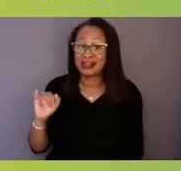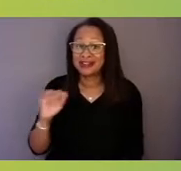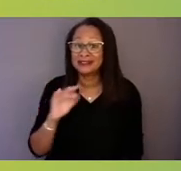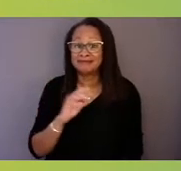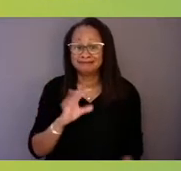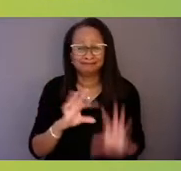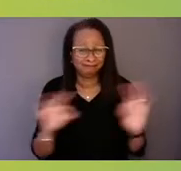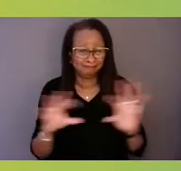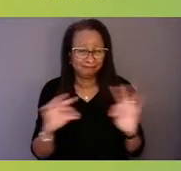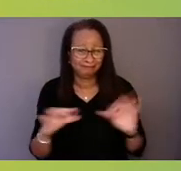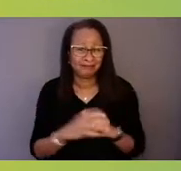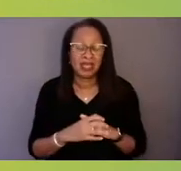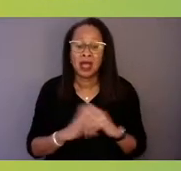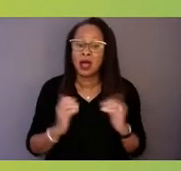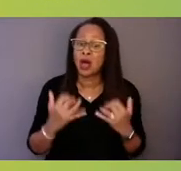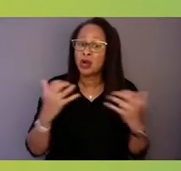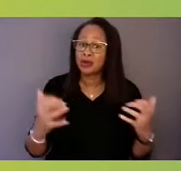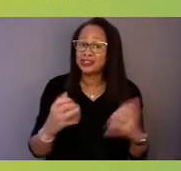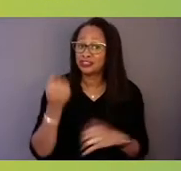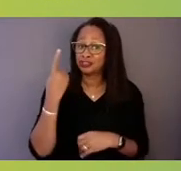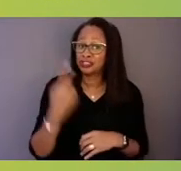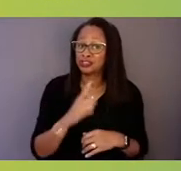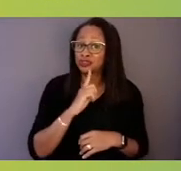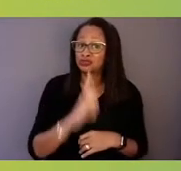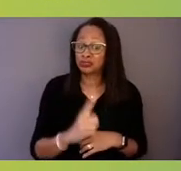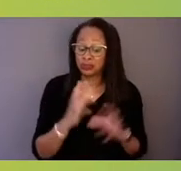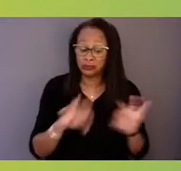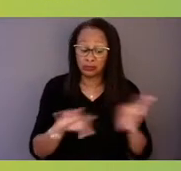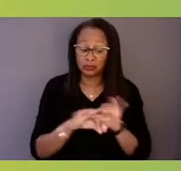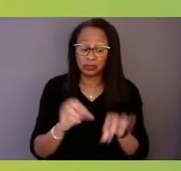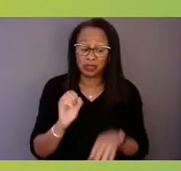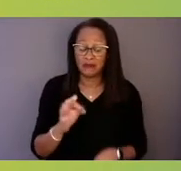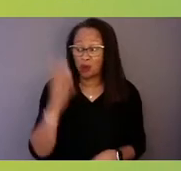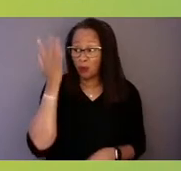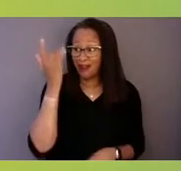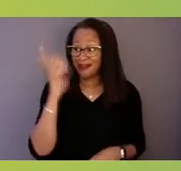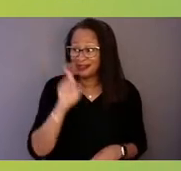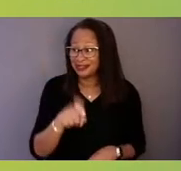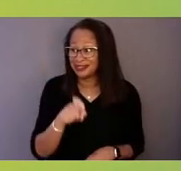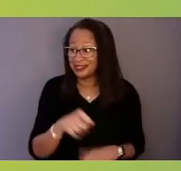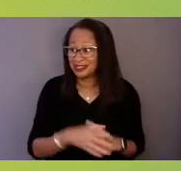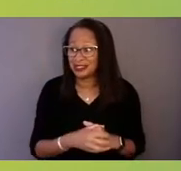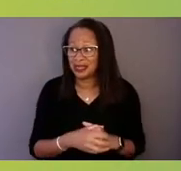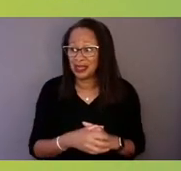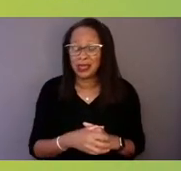the real importance of why this is needed, suicide is now the second leading cause of death